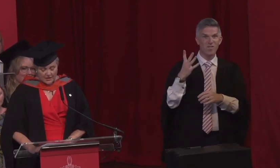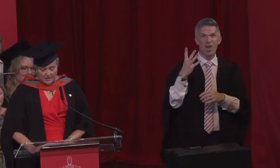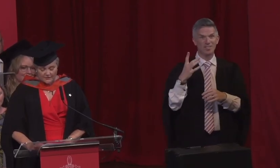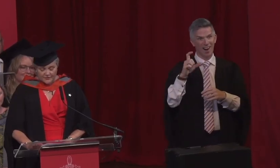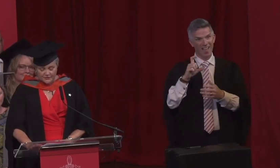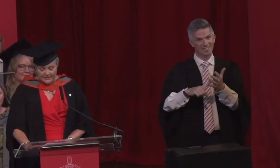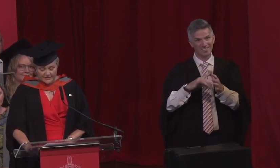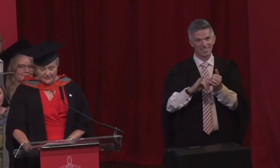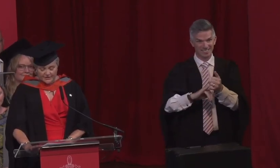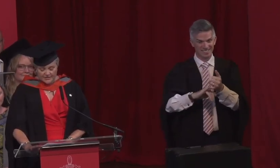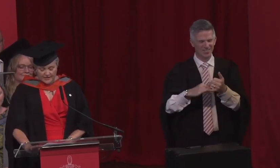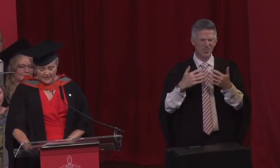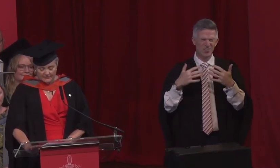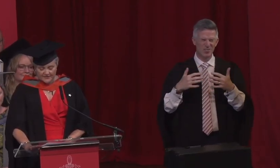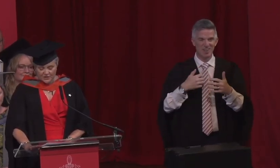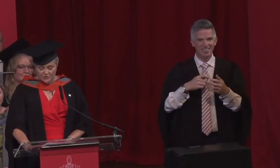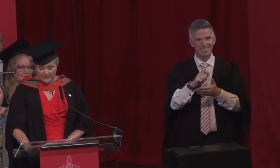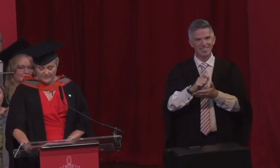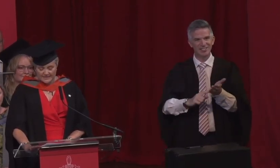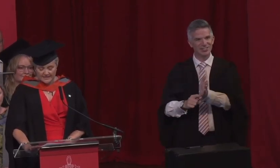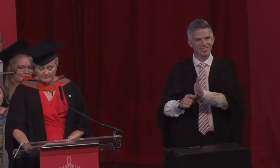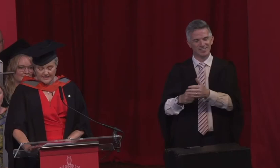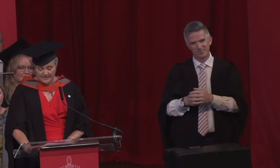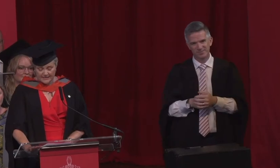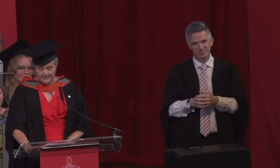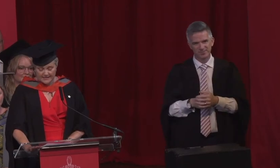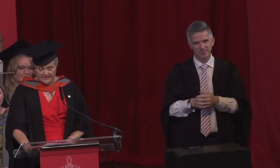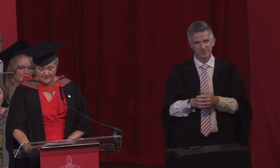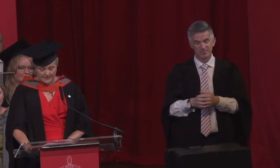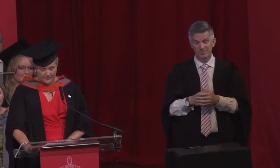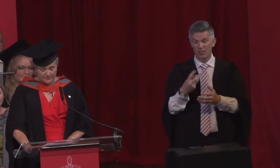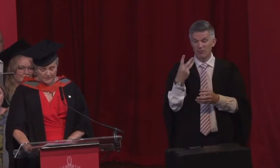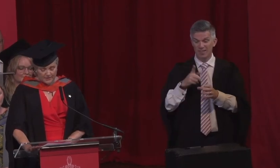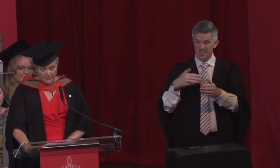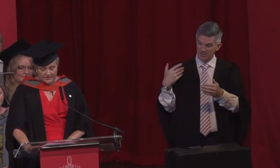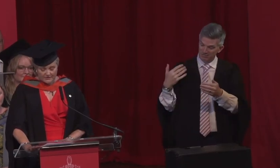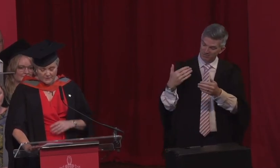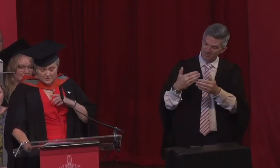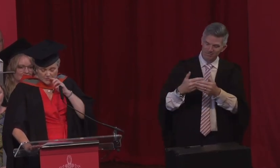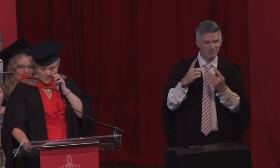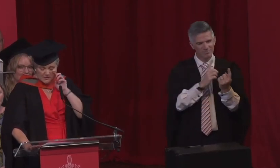Over the three years I've had the joy of meeting many amazing people with their own stories